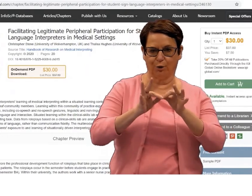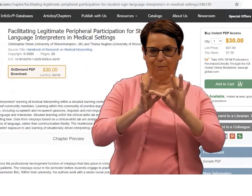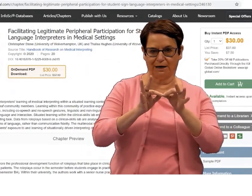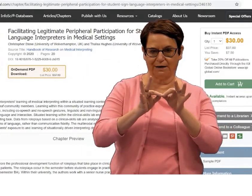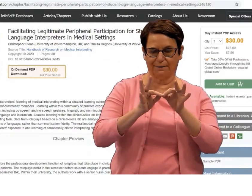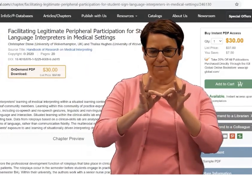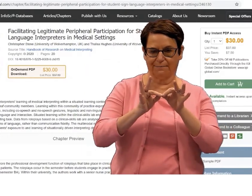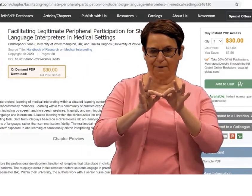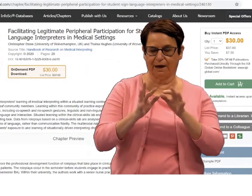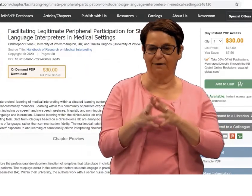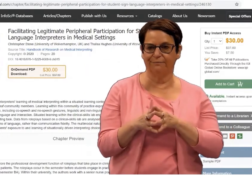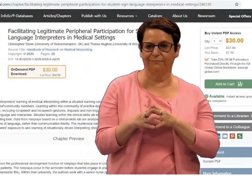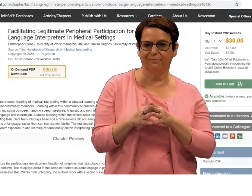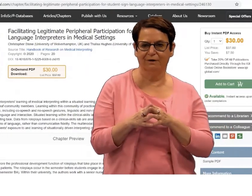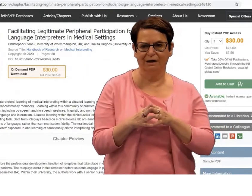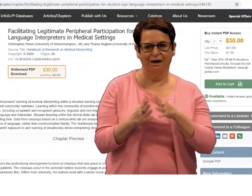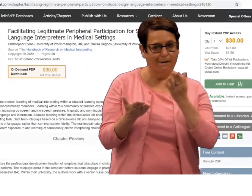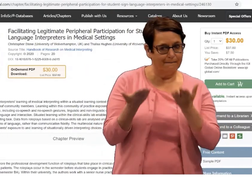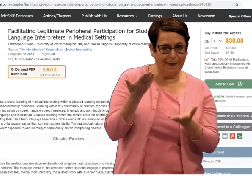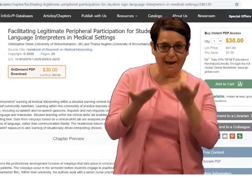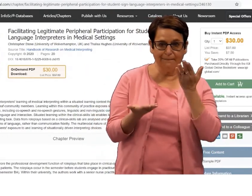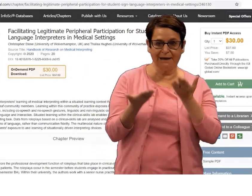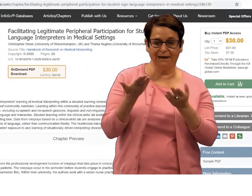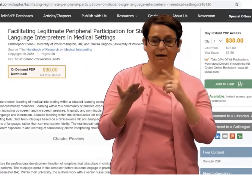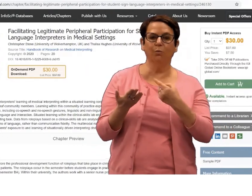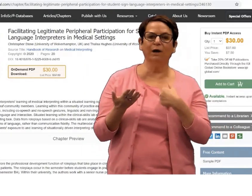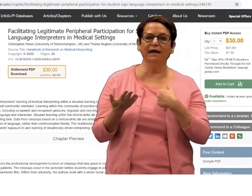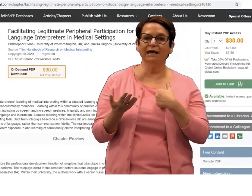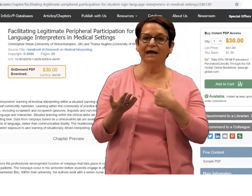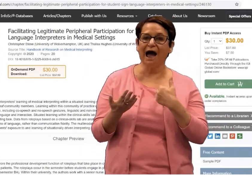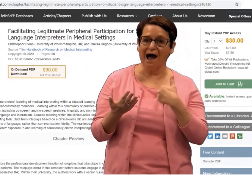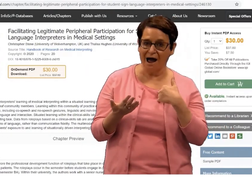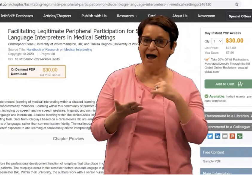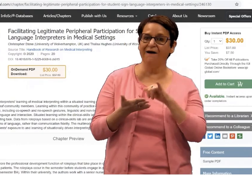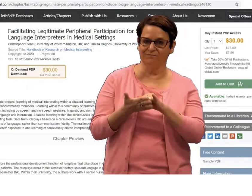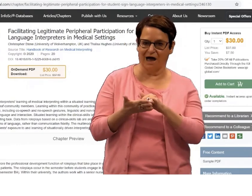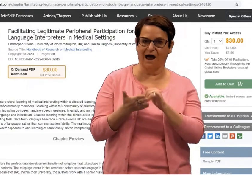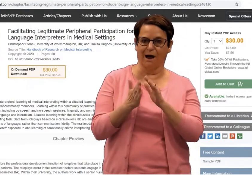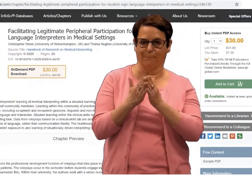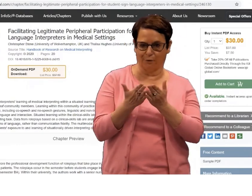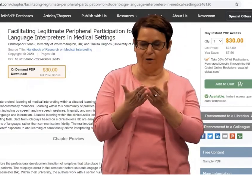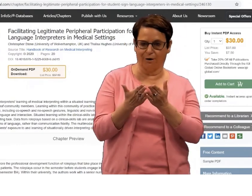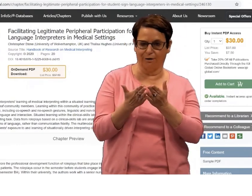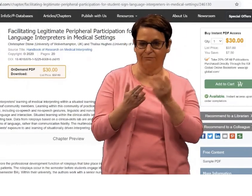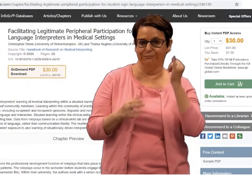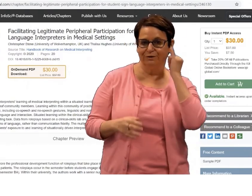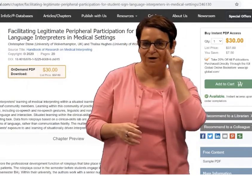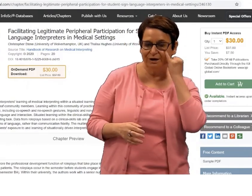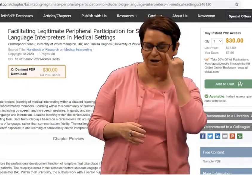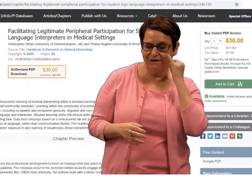on Medical Interpreting. Maybe we have that book.